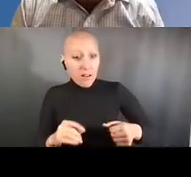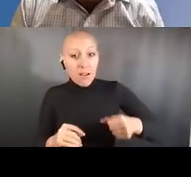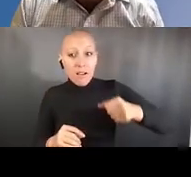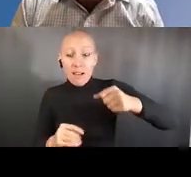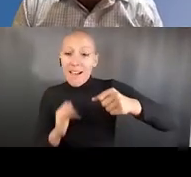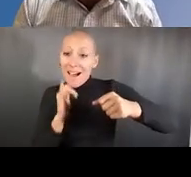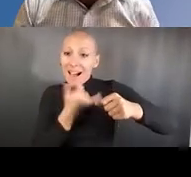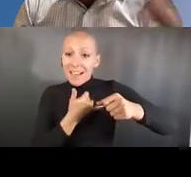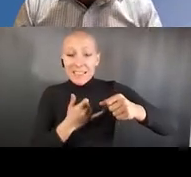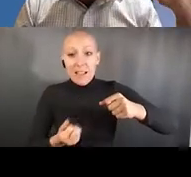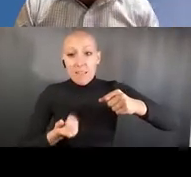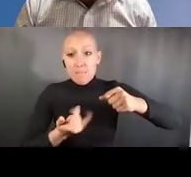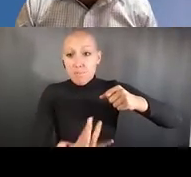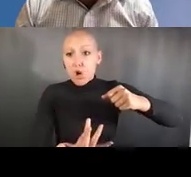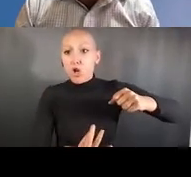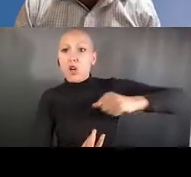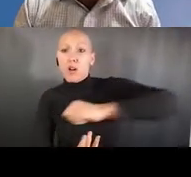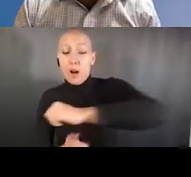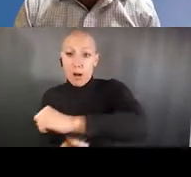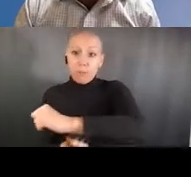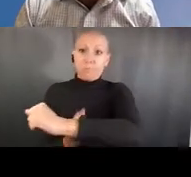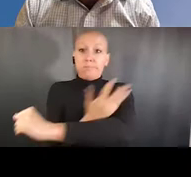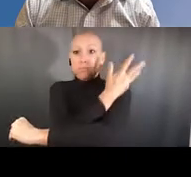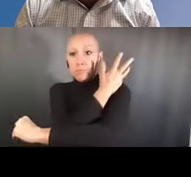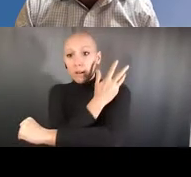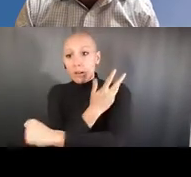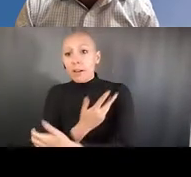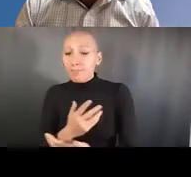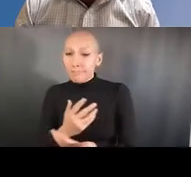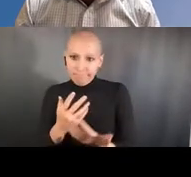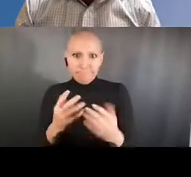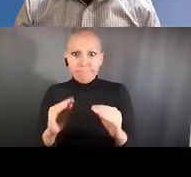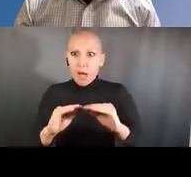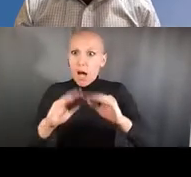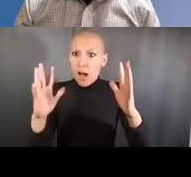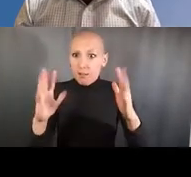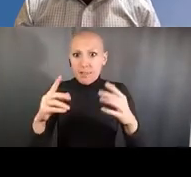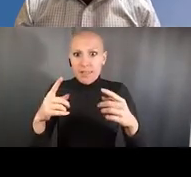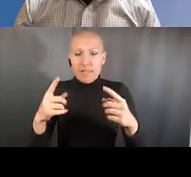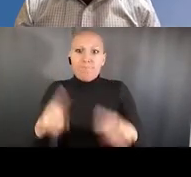in the next year or so, and can be incorporated into institution's training curriculum,